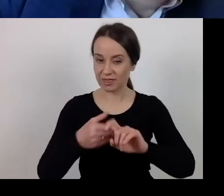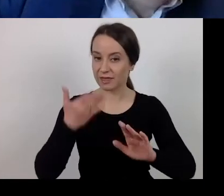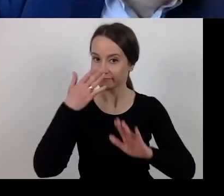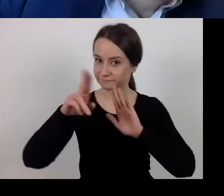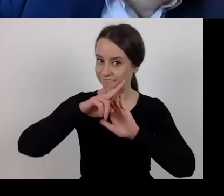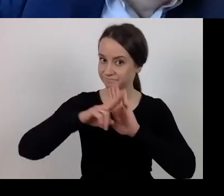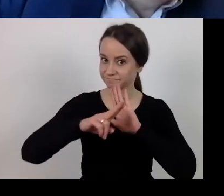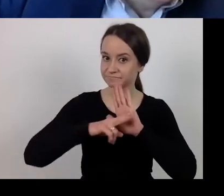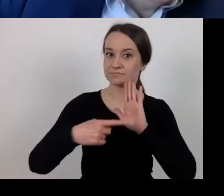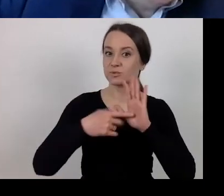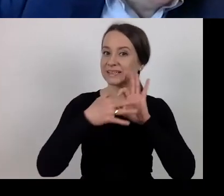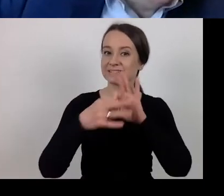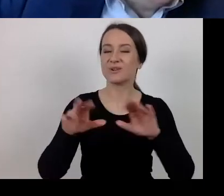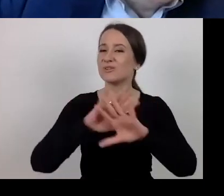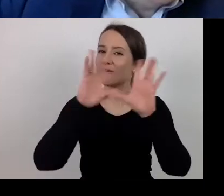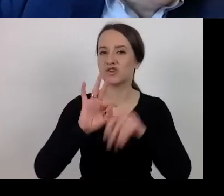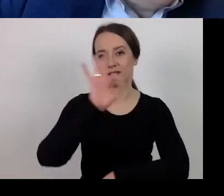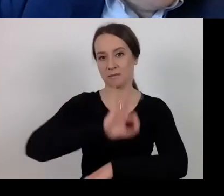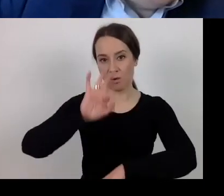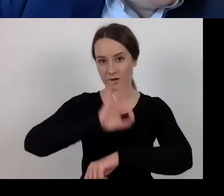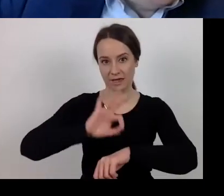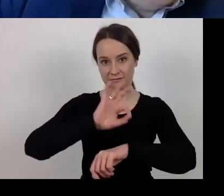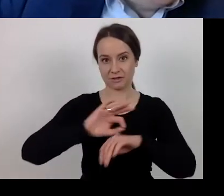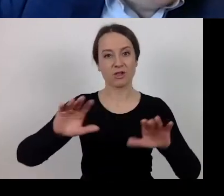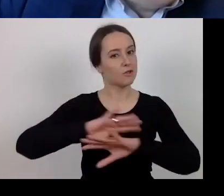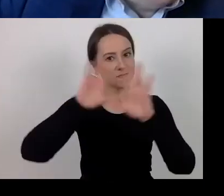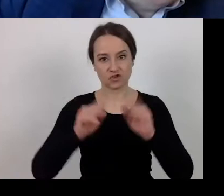applies to all projects. And let me stress it: